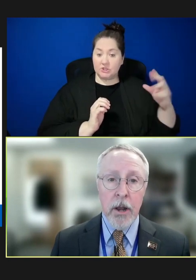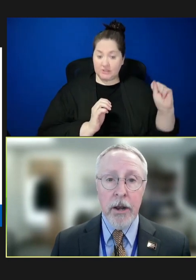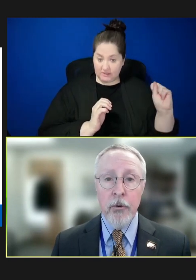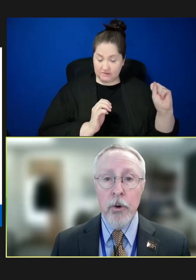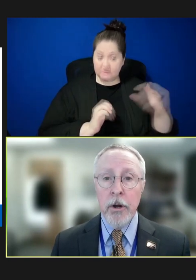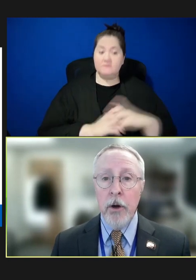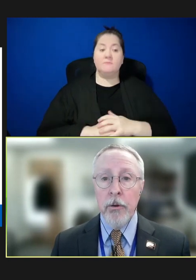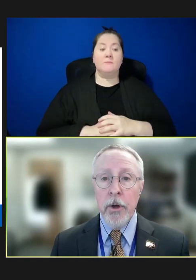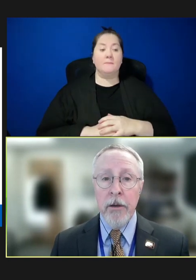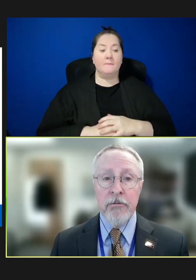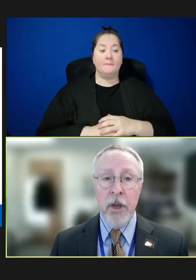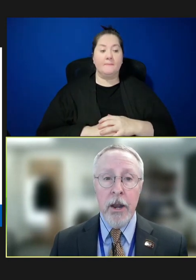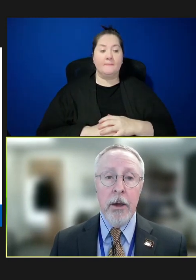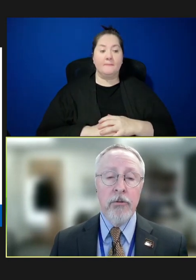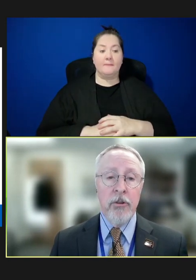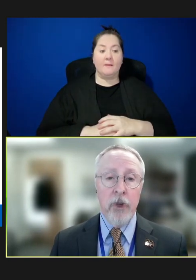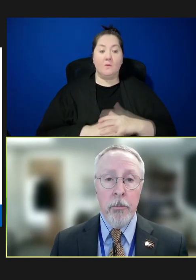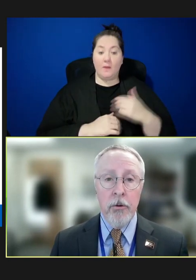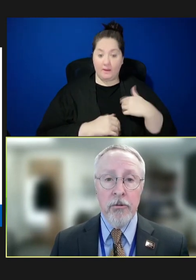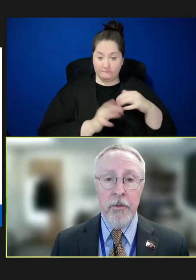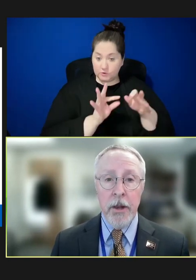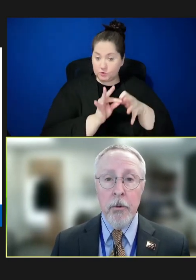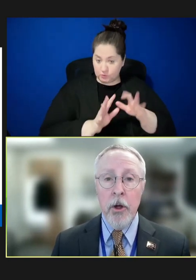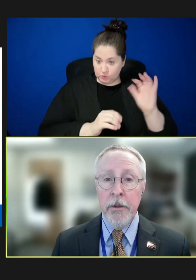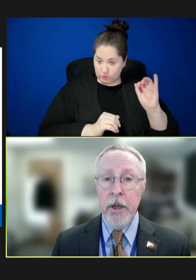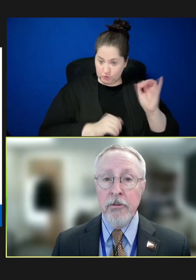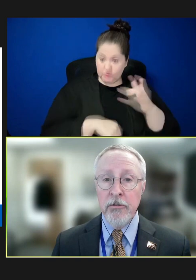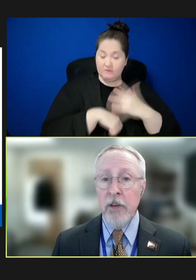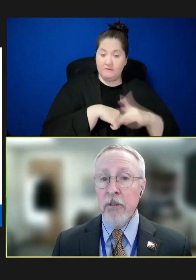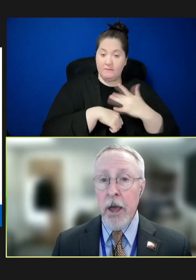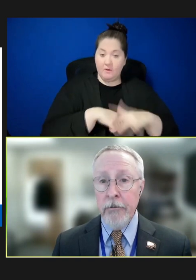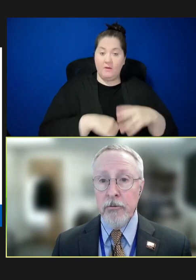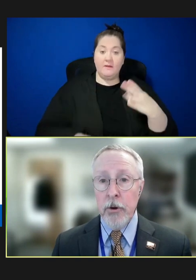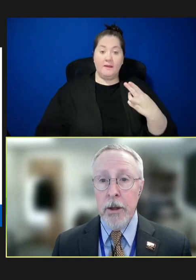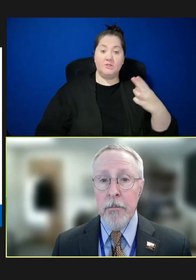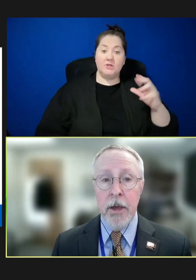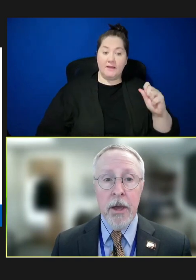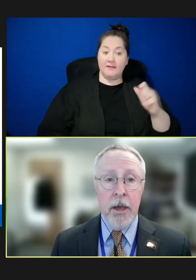let everyone know that we have sign language interpreters available on the HHS Livestream,